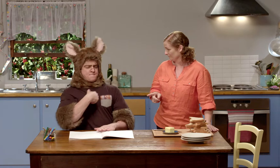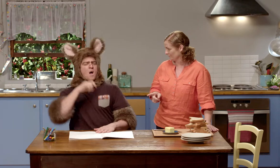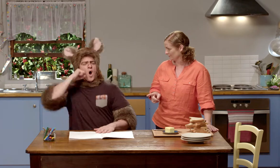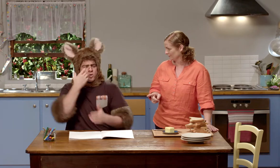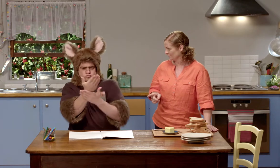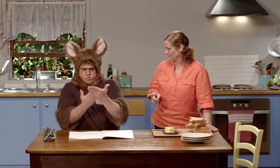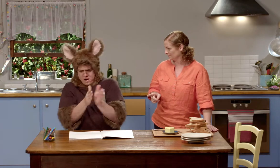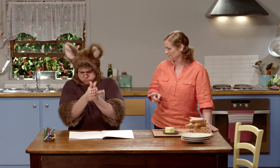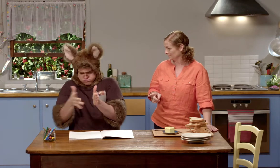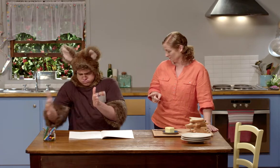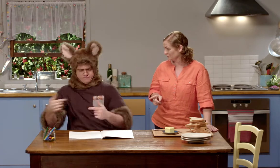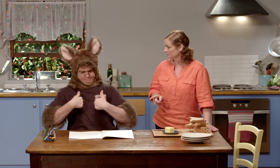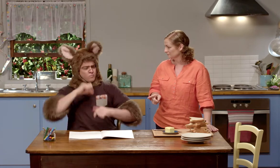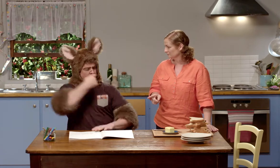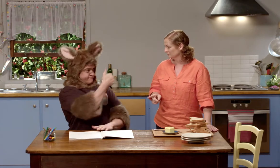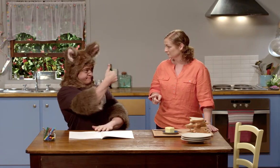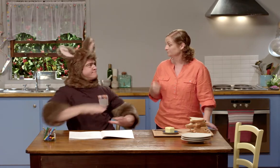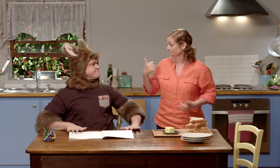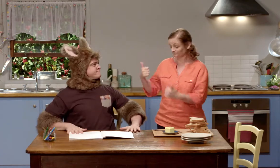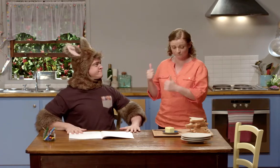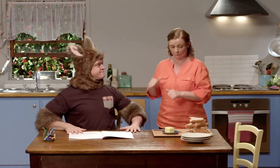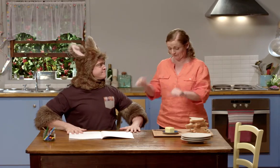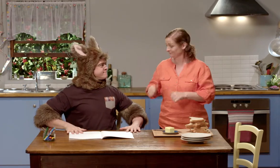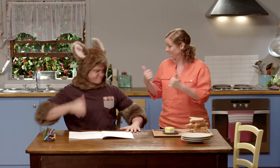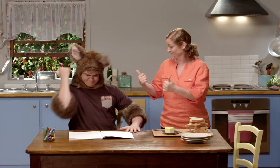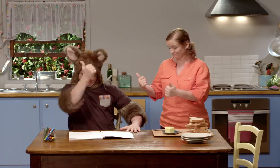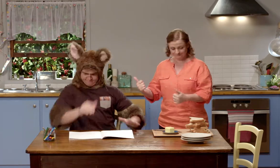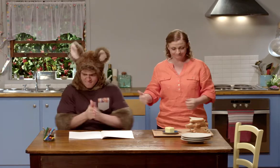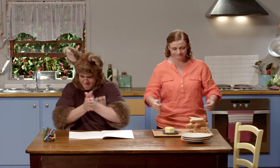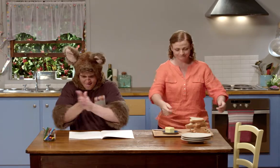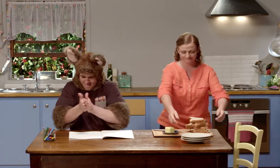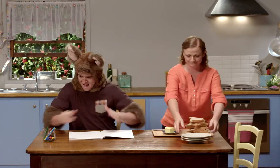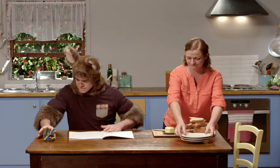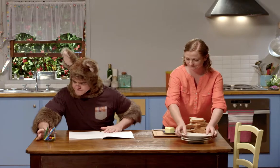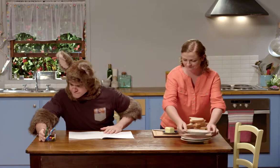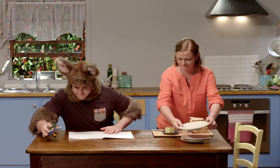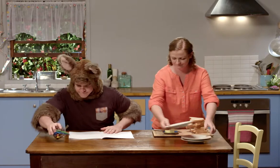and I'll make my story. Okay then Possum. Great.